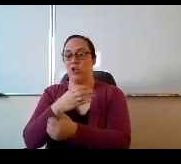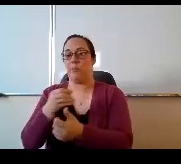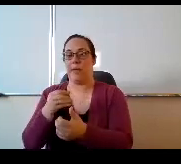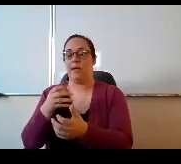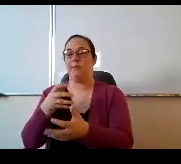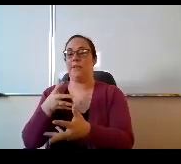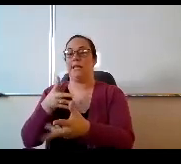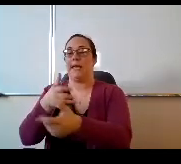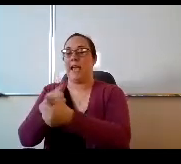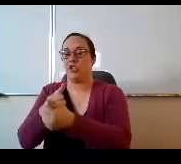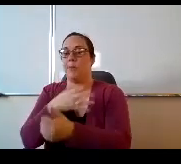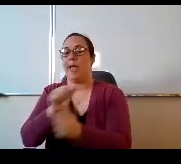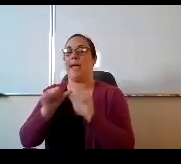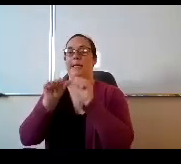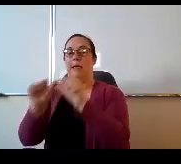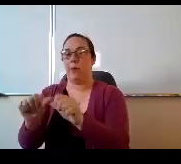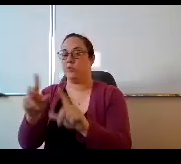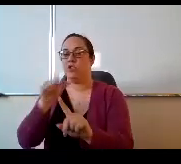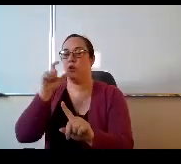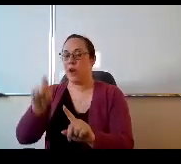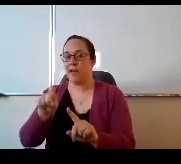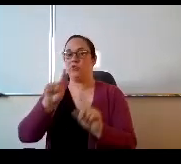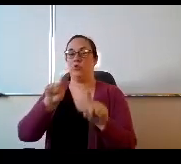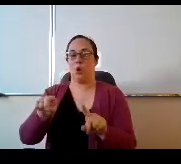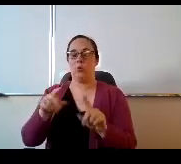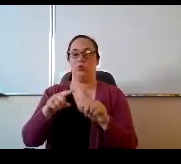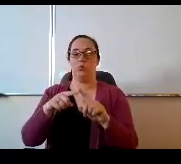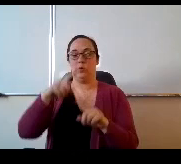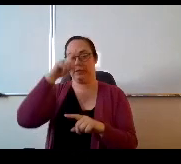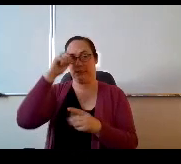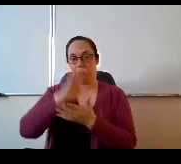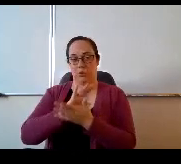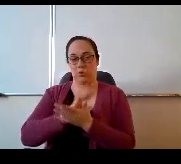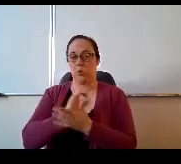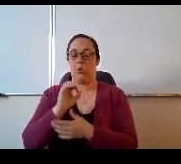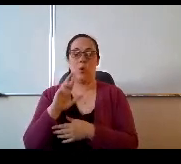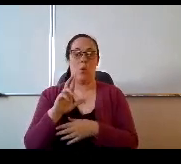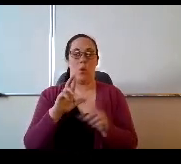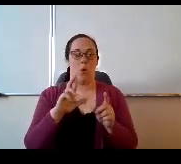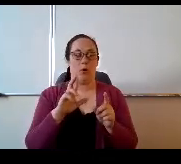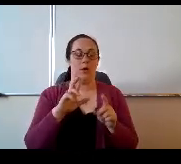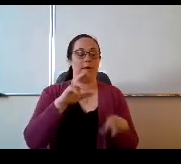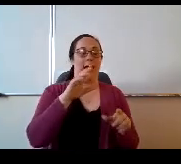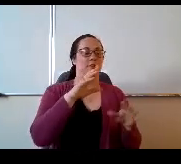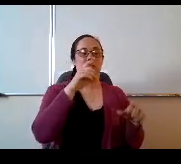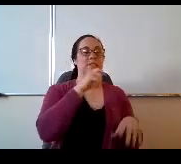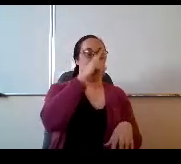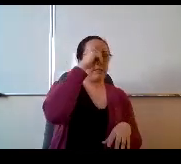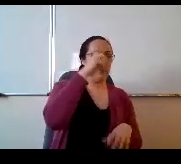up so that they don't have to go to an extended summer school or go to summer school, right?